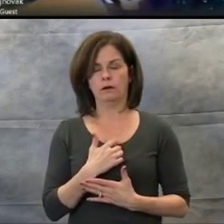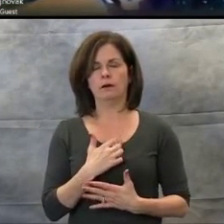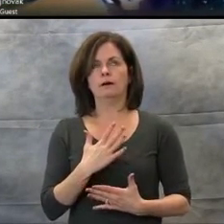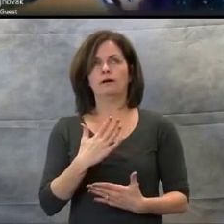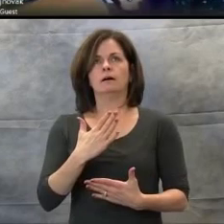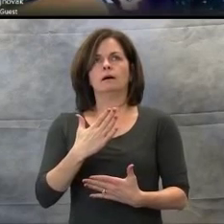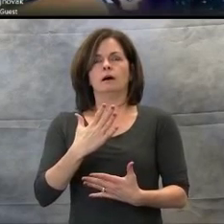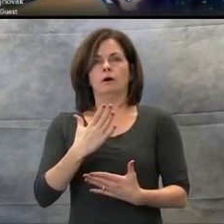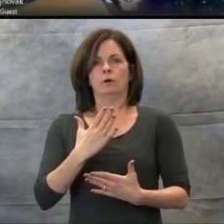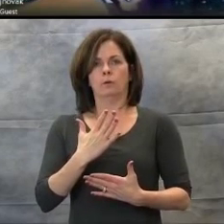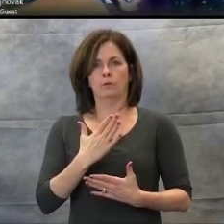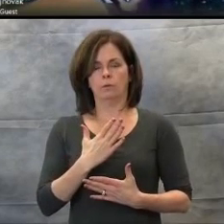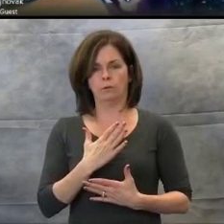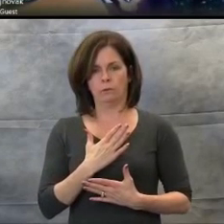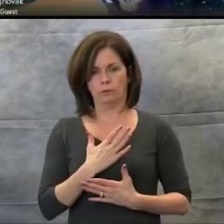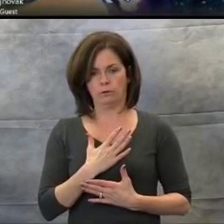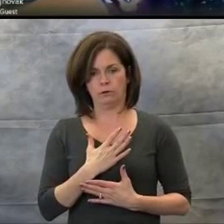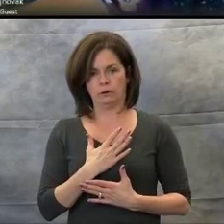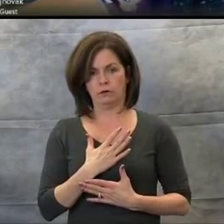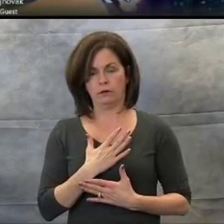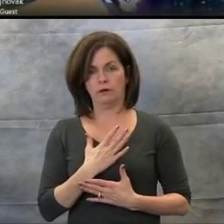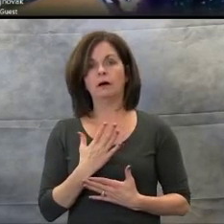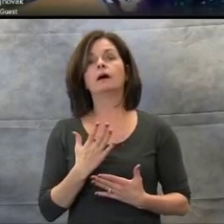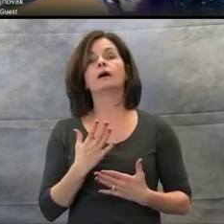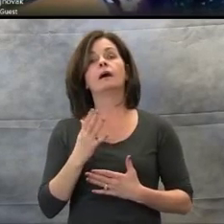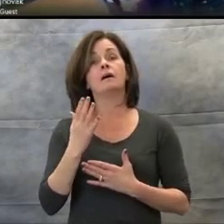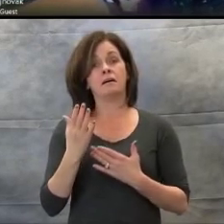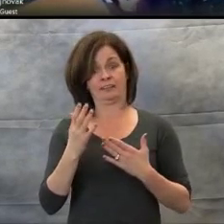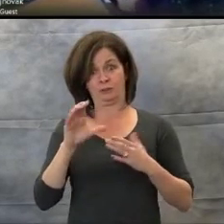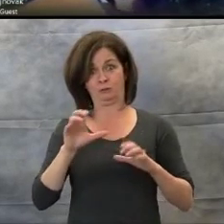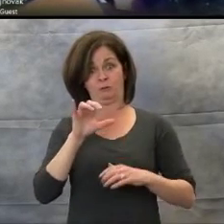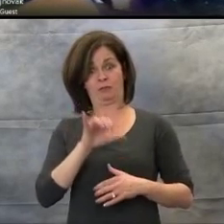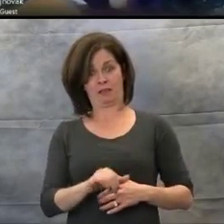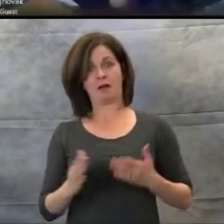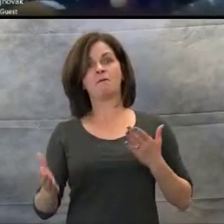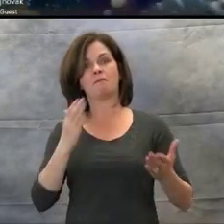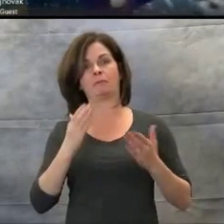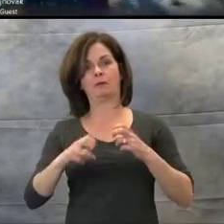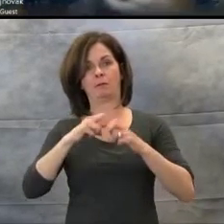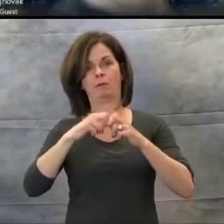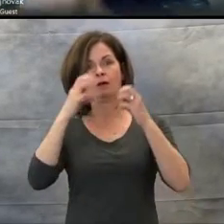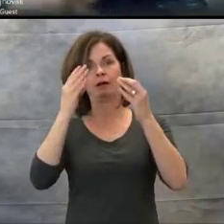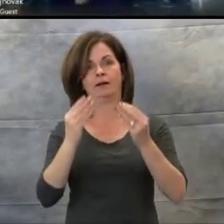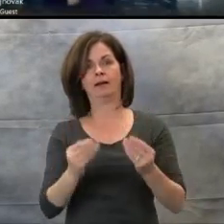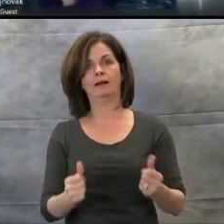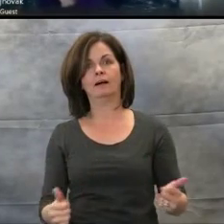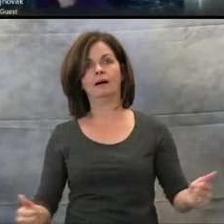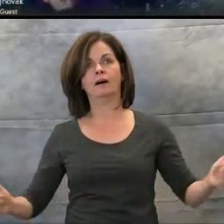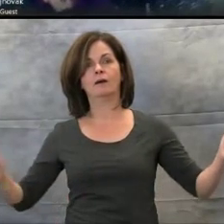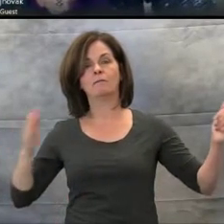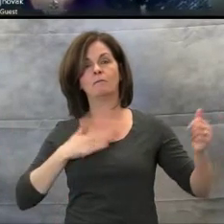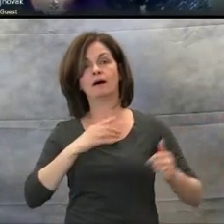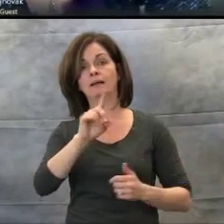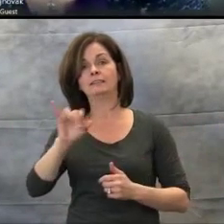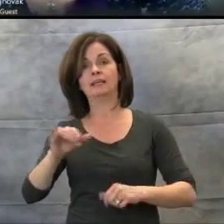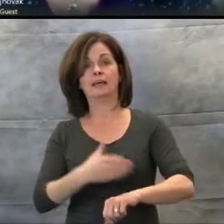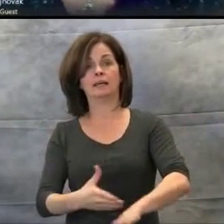and maybe things will start going my way."